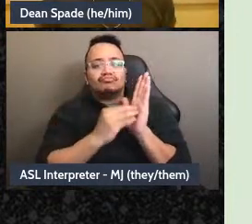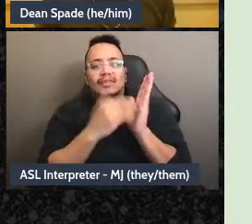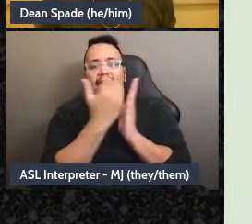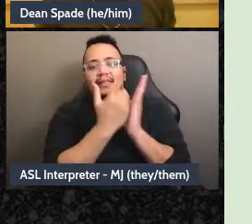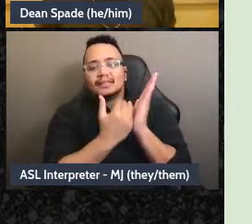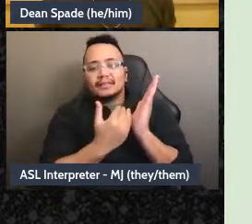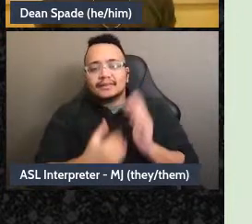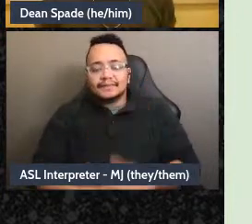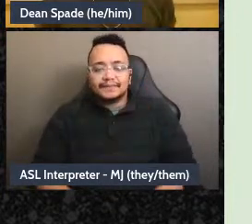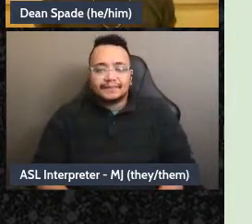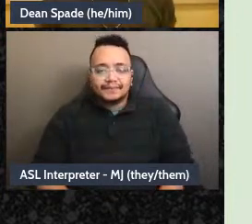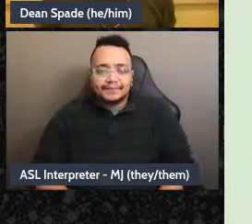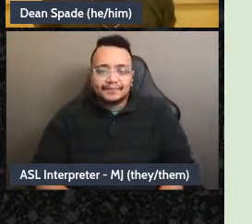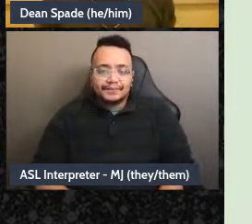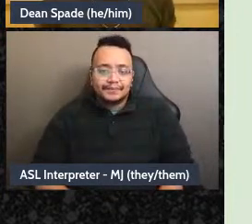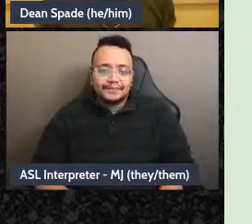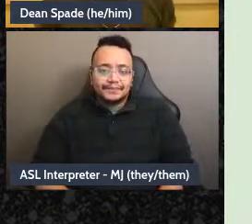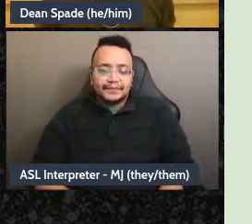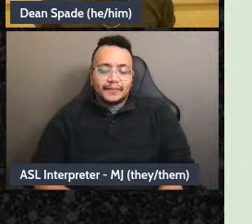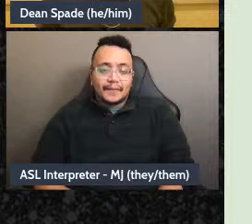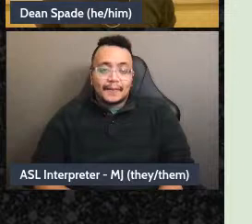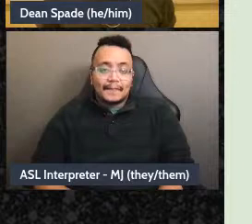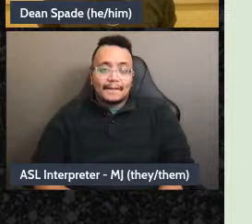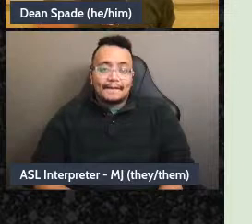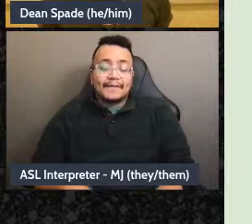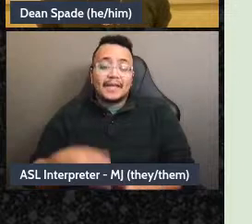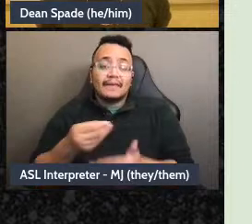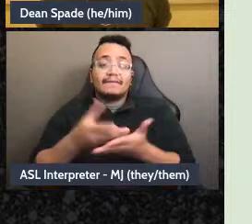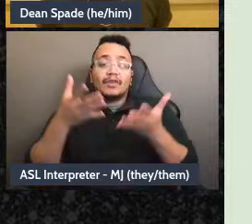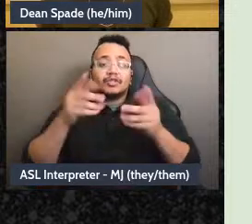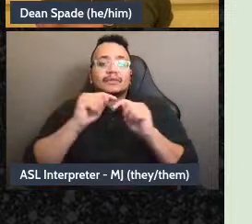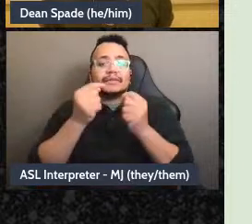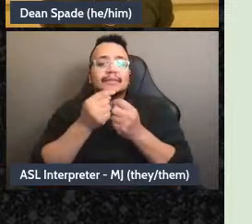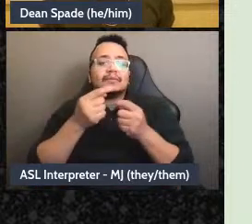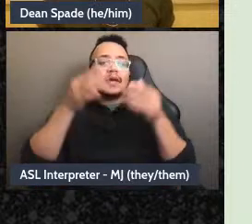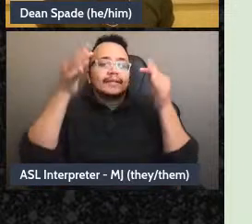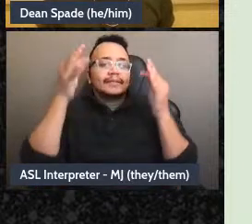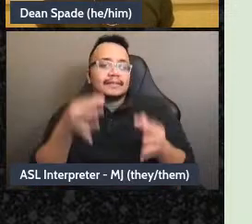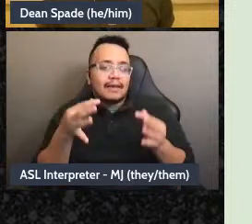um, and the fundraising team can finalize it. They use our criteria sheet and they finalize it